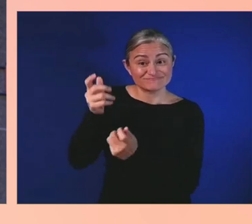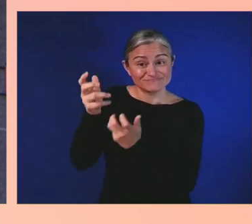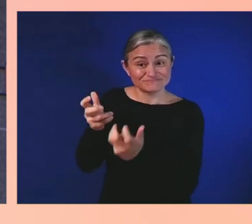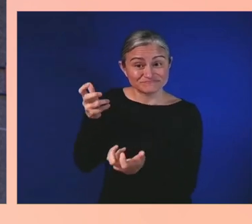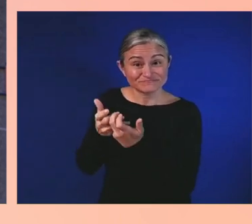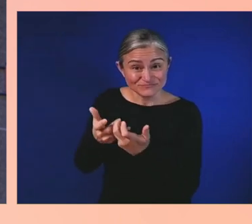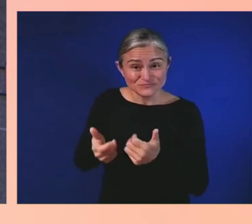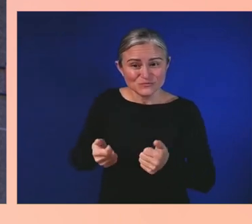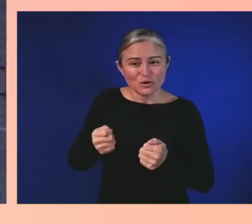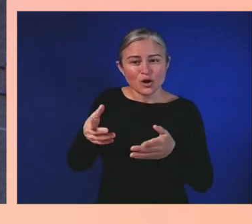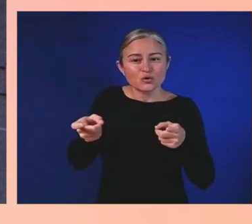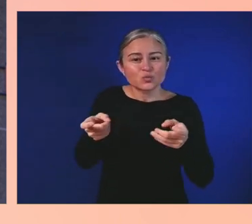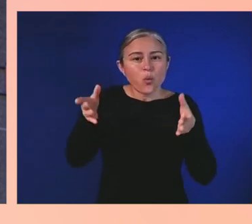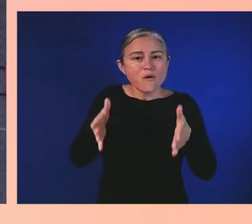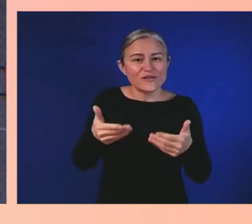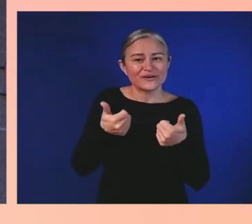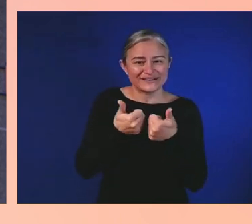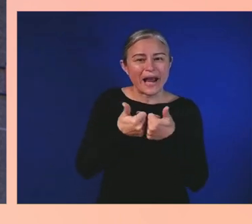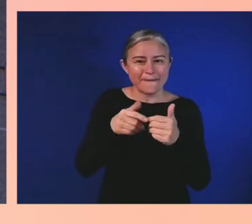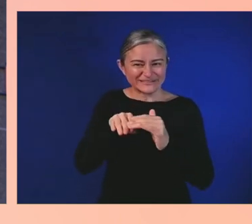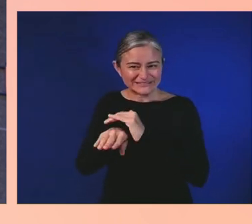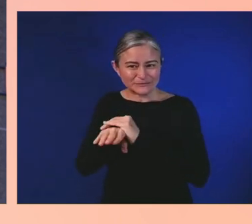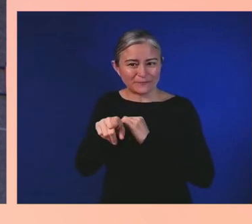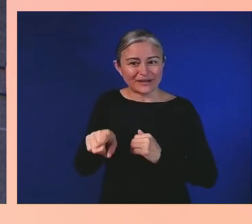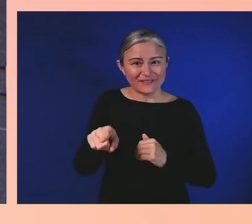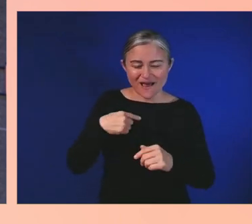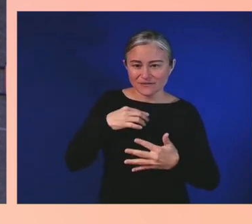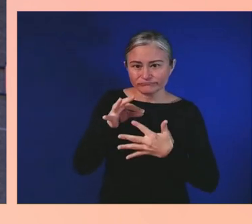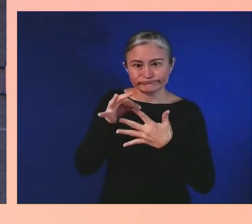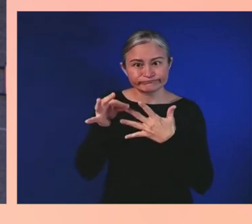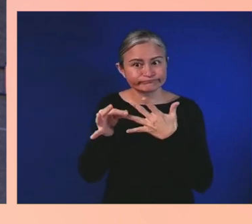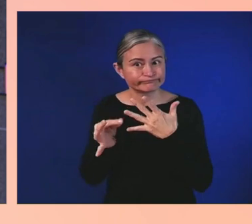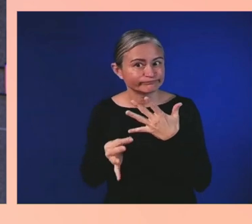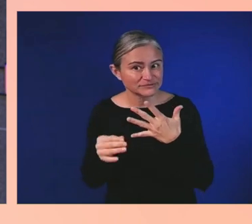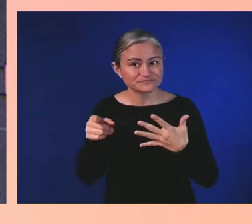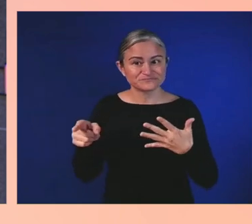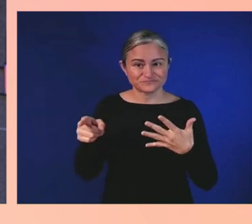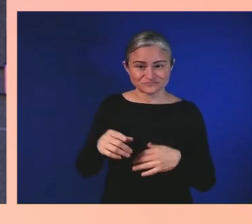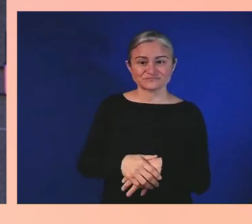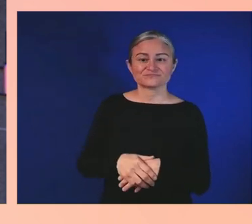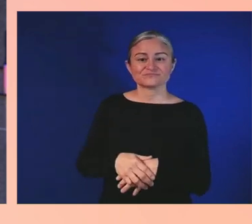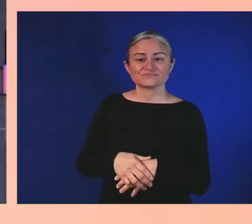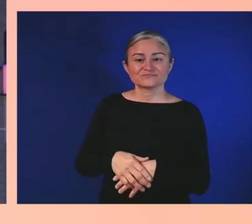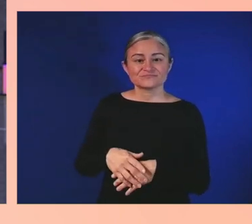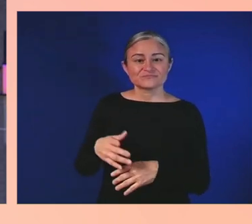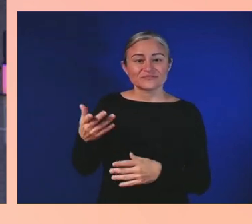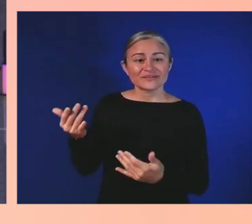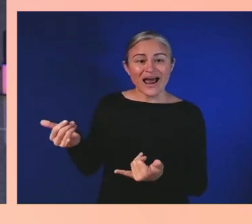Arachnophobia Mode in Grounded, or features that appear on the console, like Night Mode,